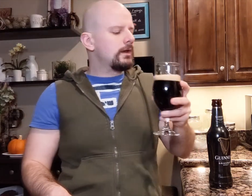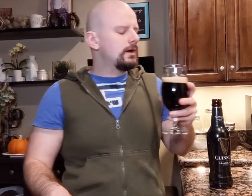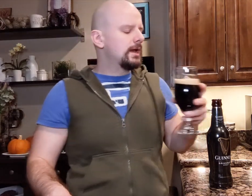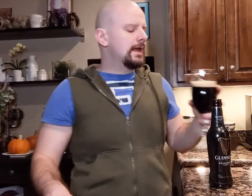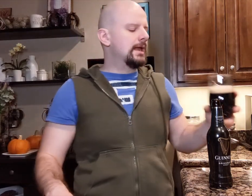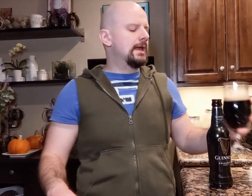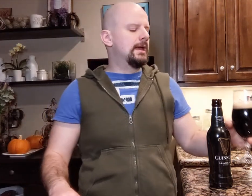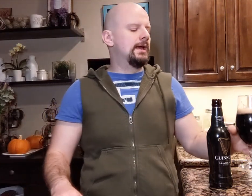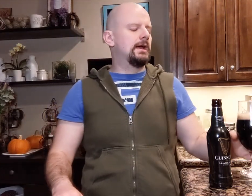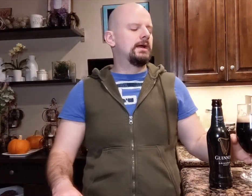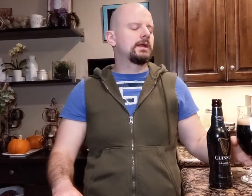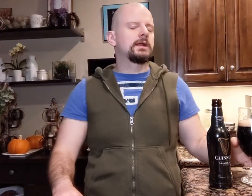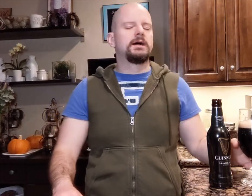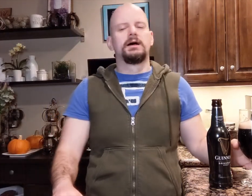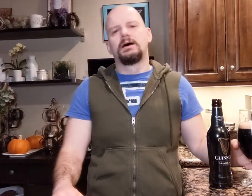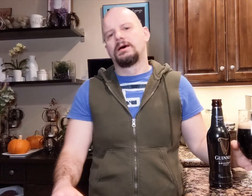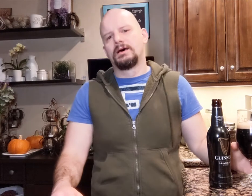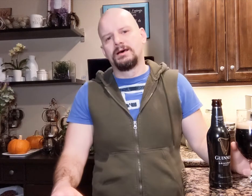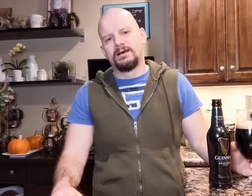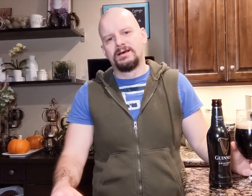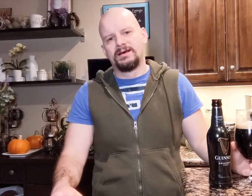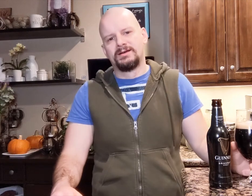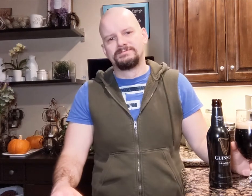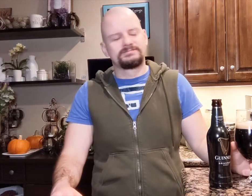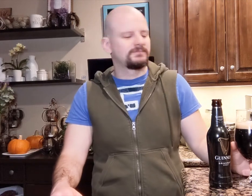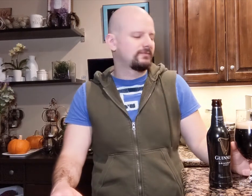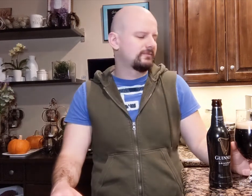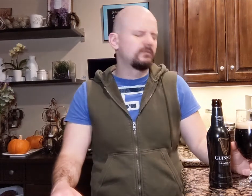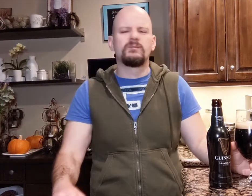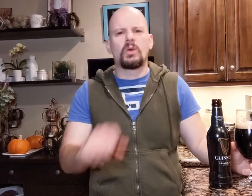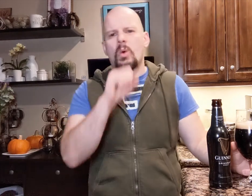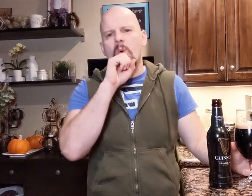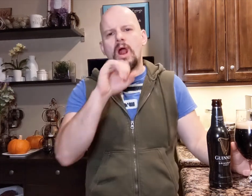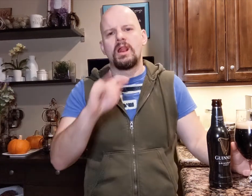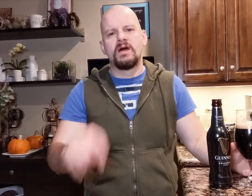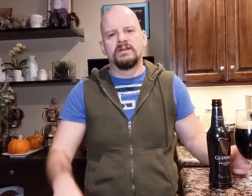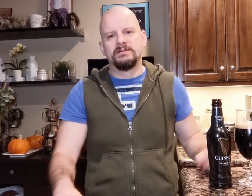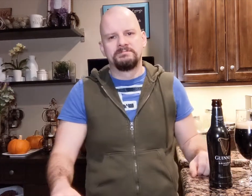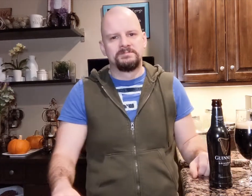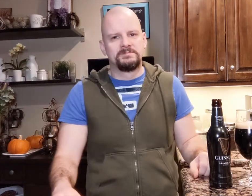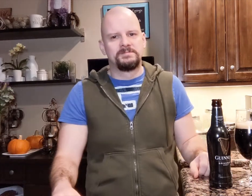Ahh... Oh, I love it.